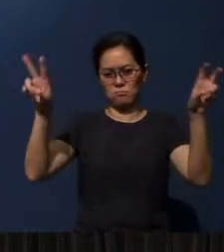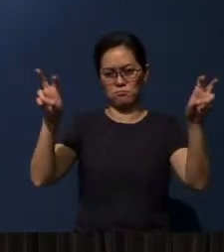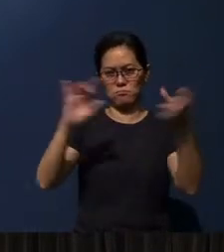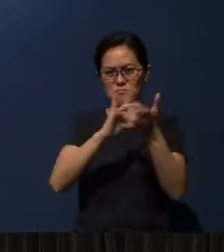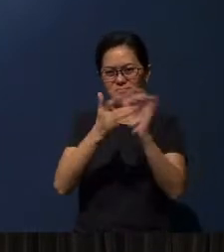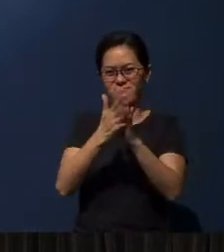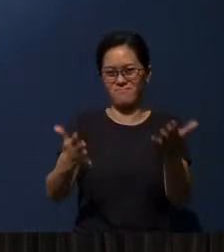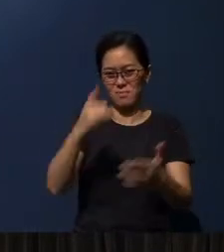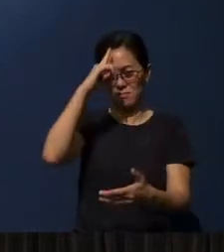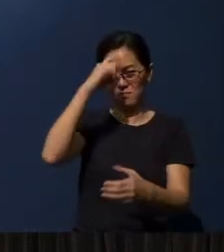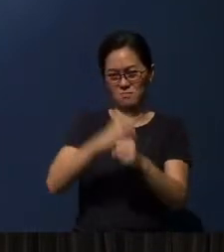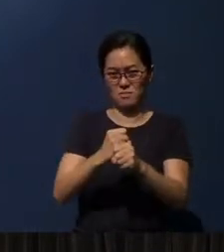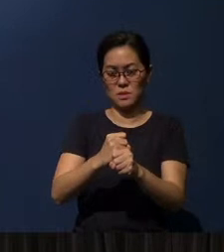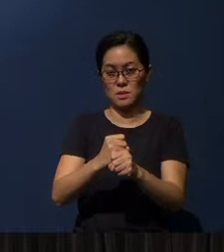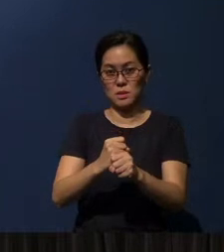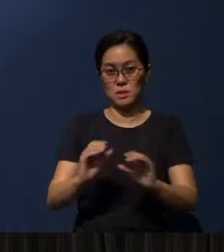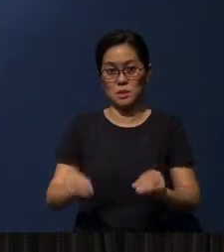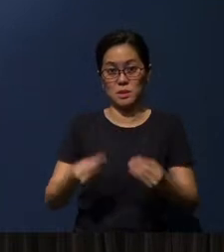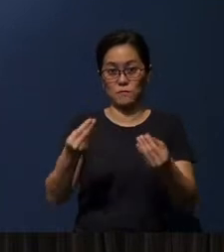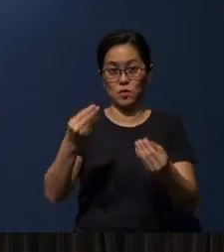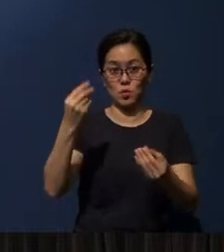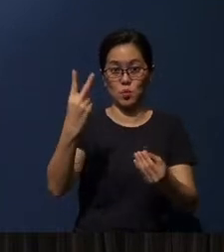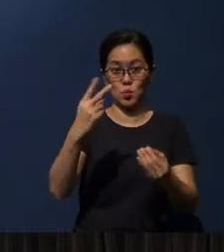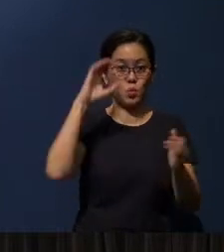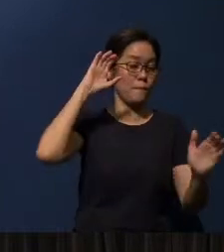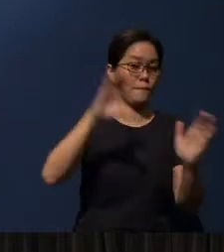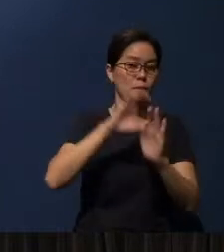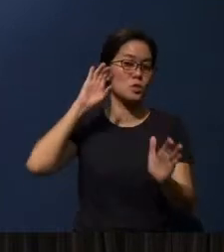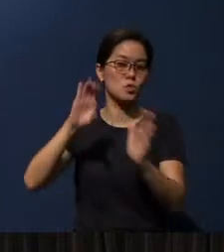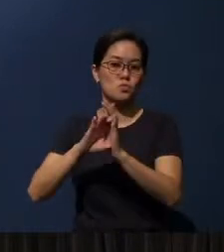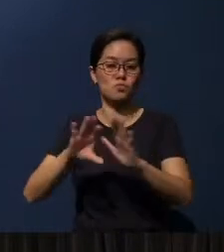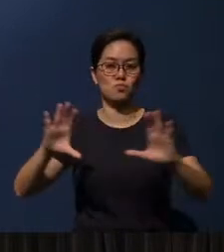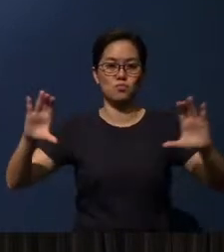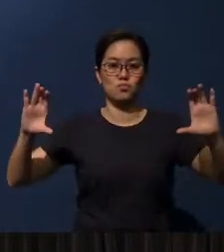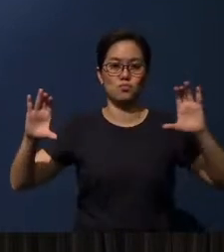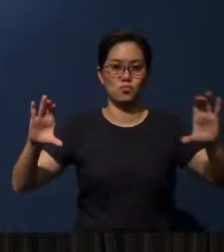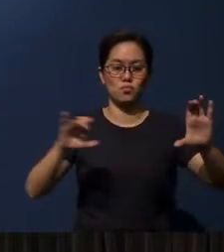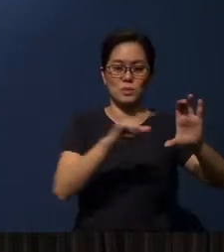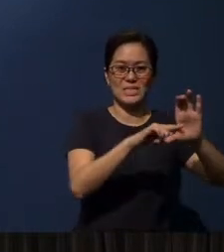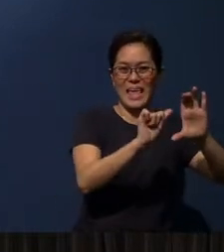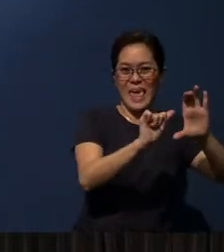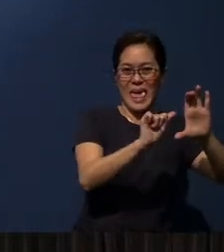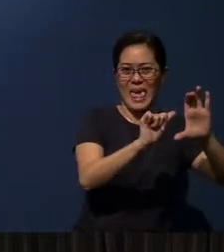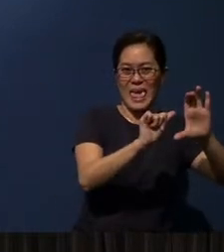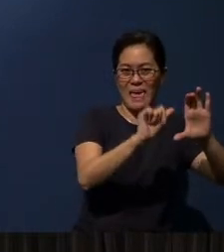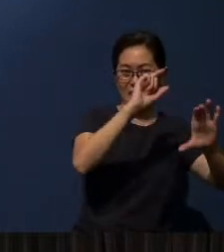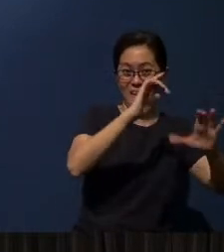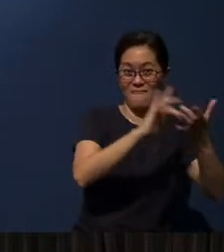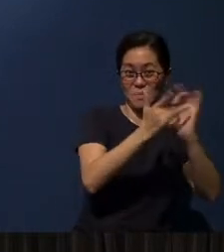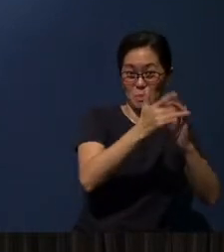If I give you these two pictures, which one do you think is biblical faith? Is this - A - biblical faith,